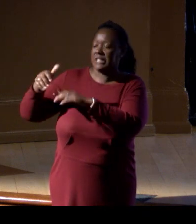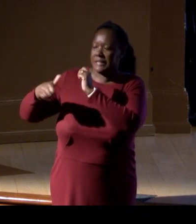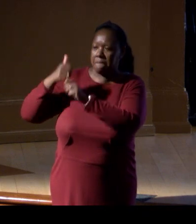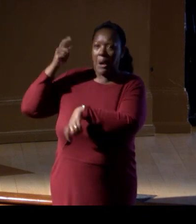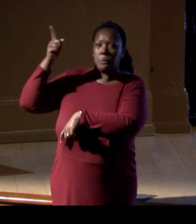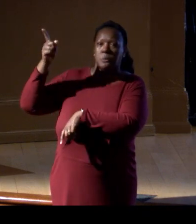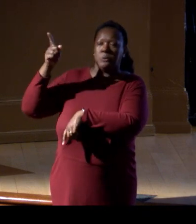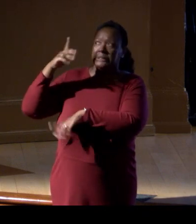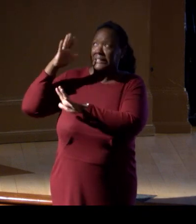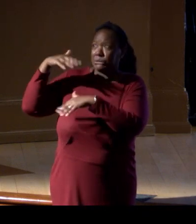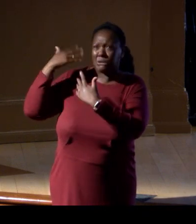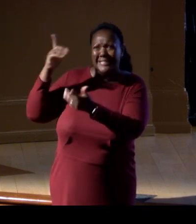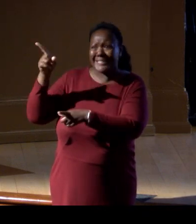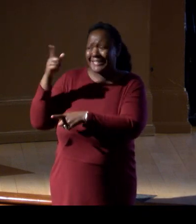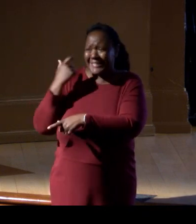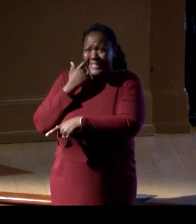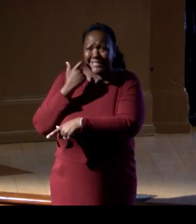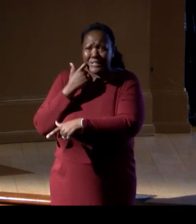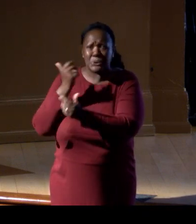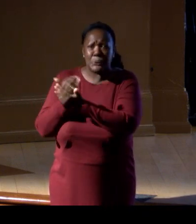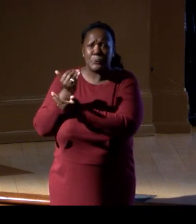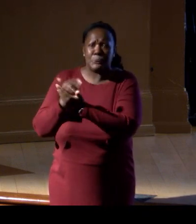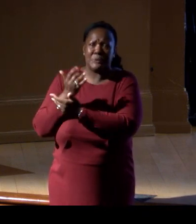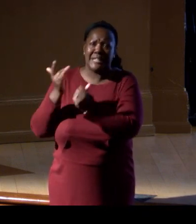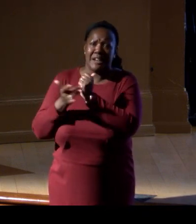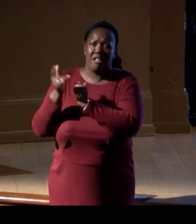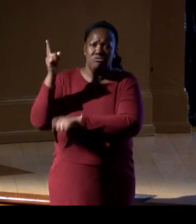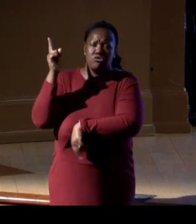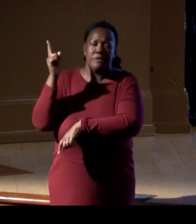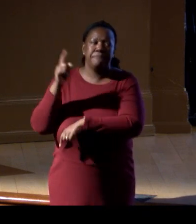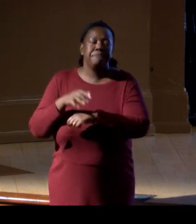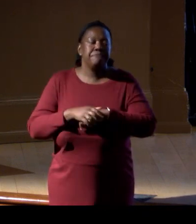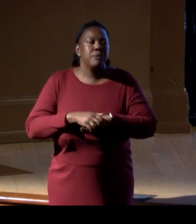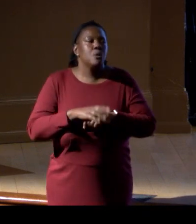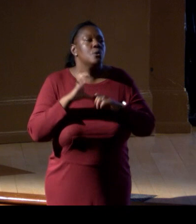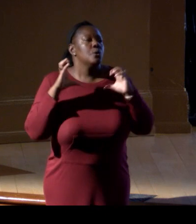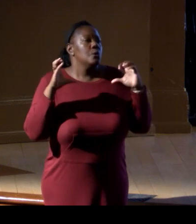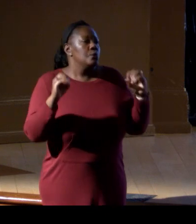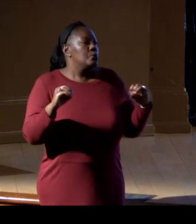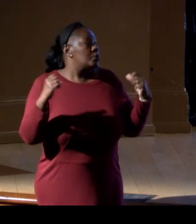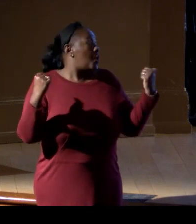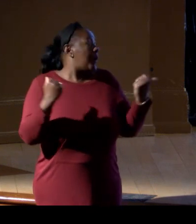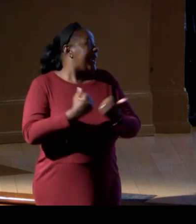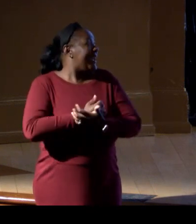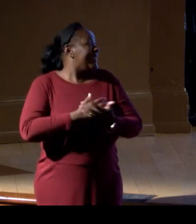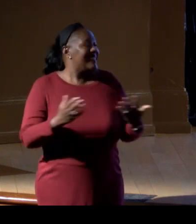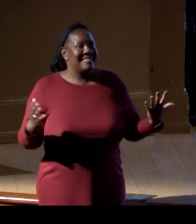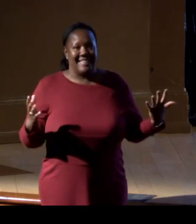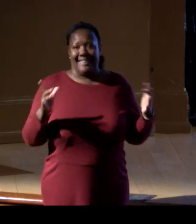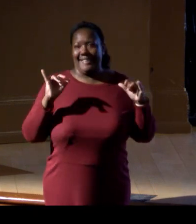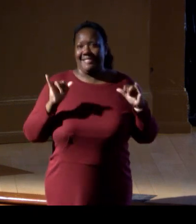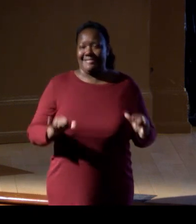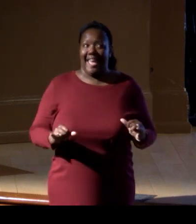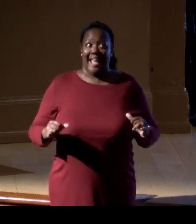given the short length of time we've had these satellites up there. So anything that can bring data,